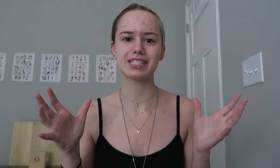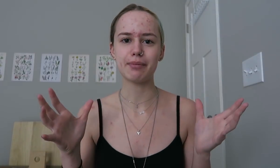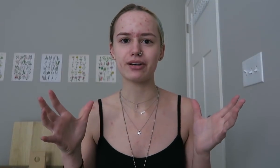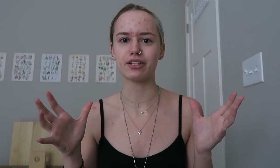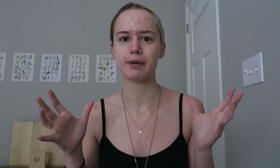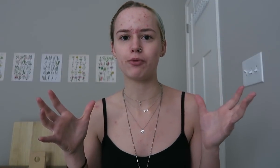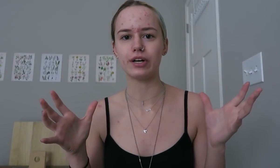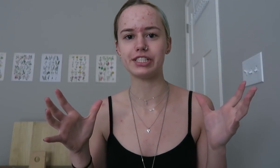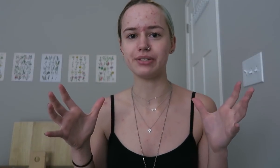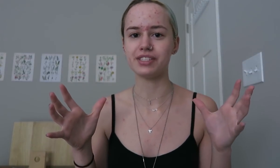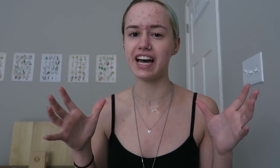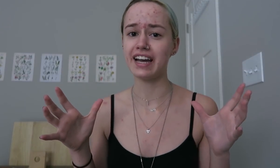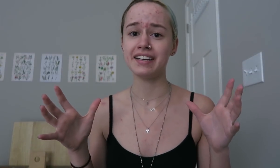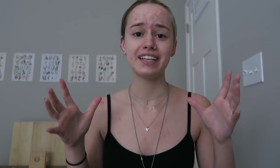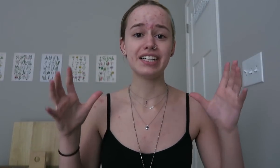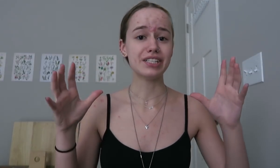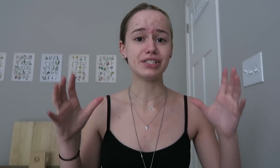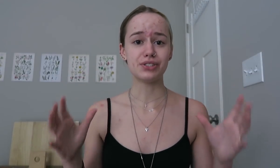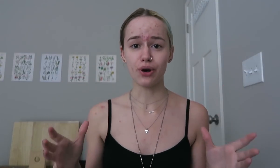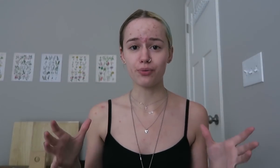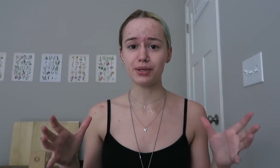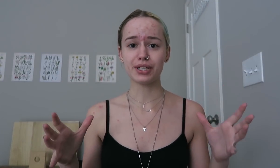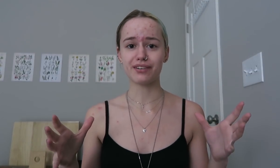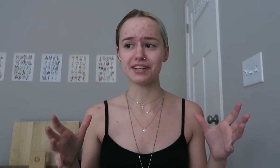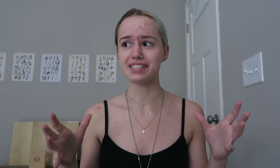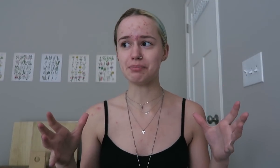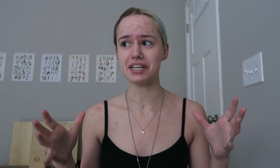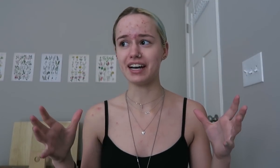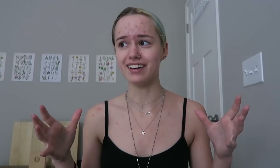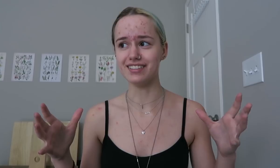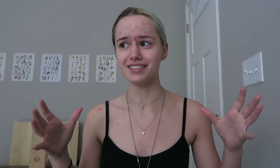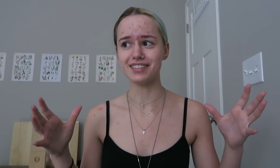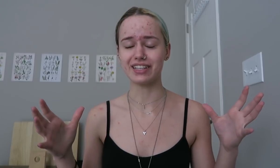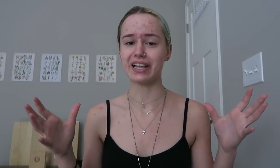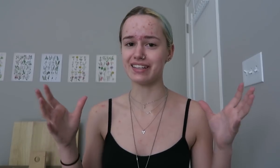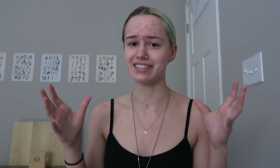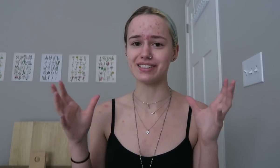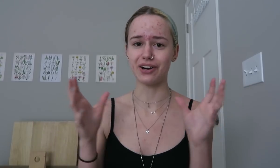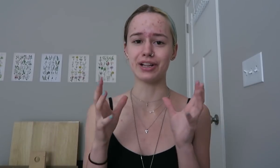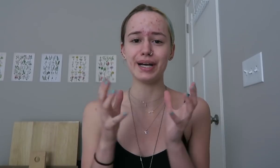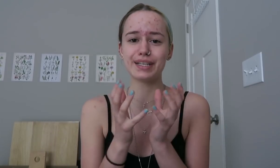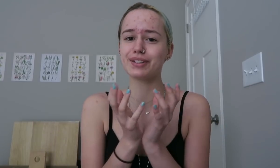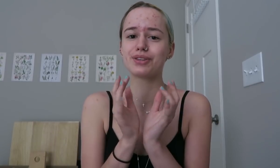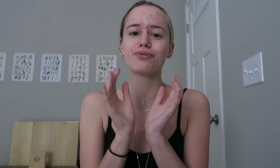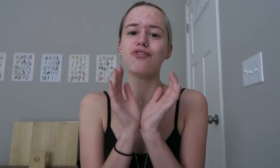about other people watching you sign, don't be nervous, because the classes are like,